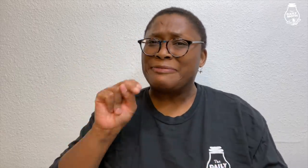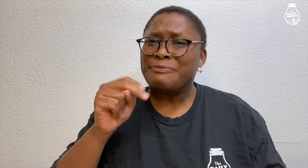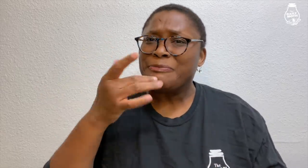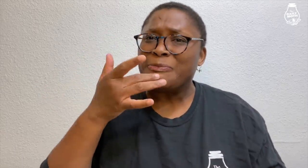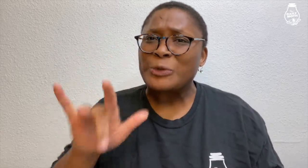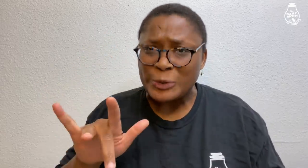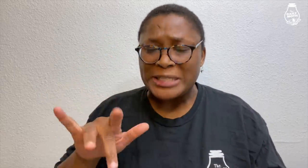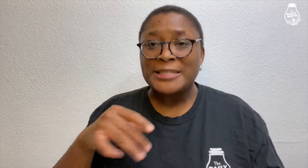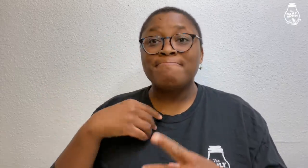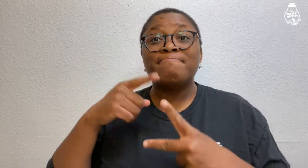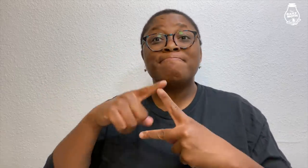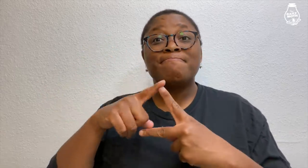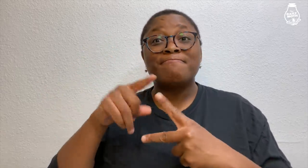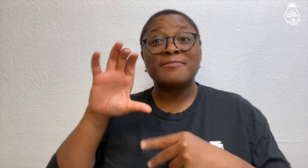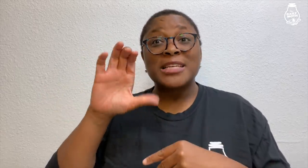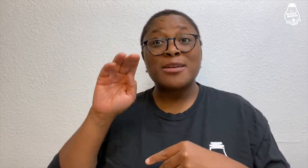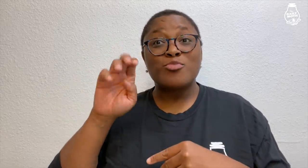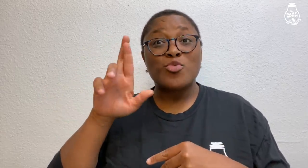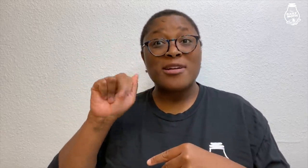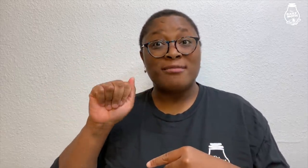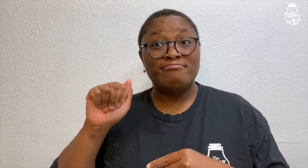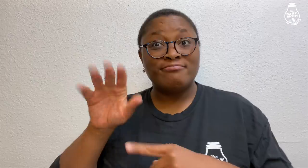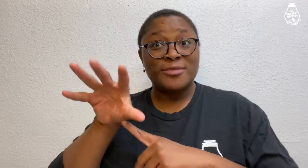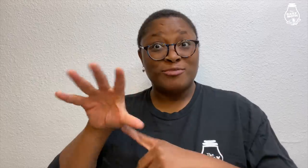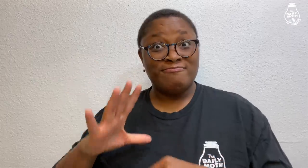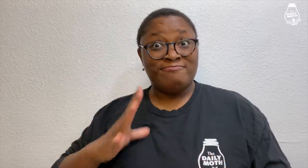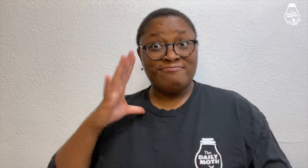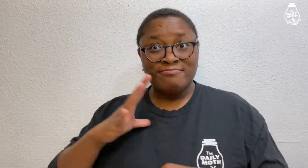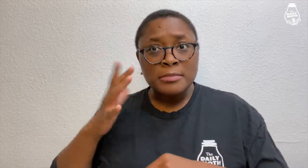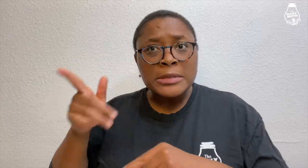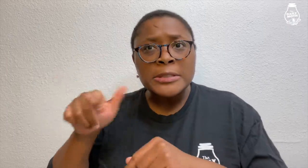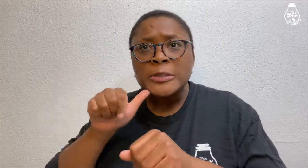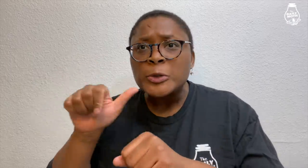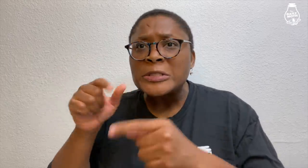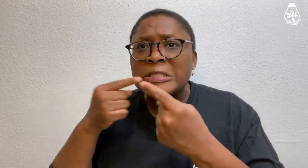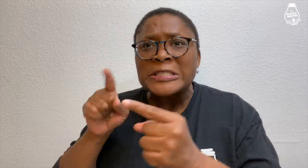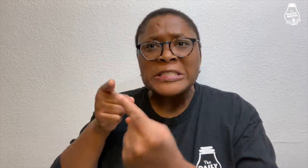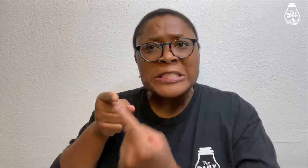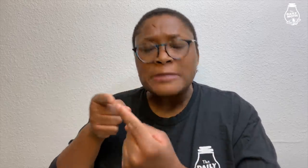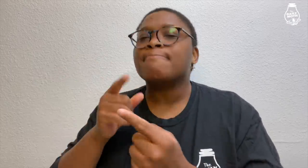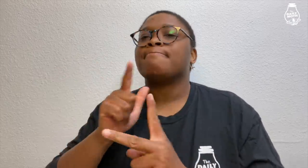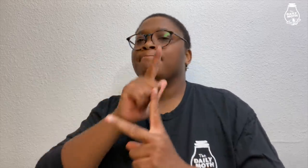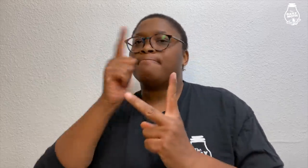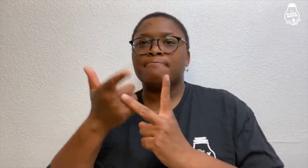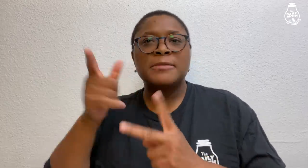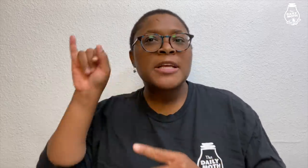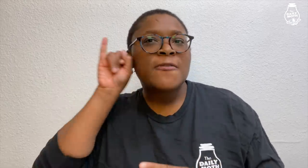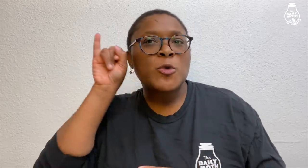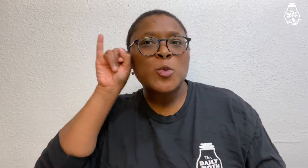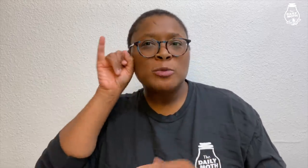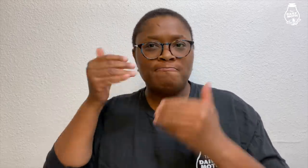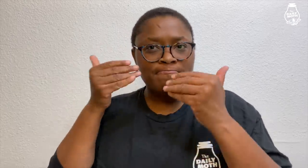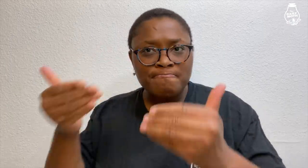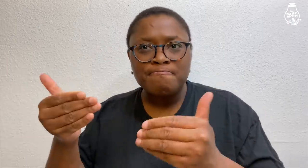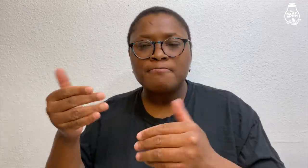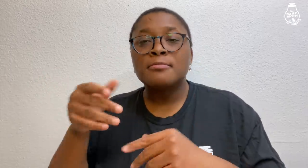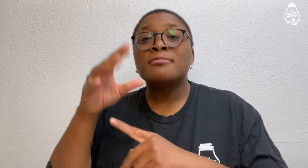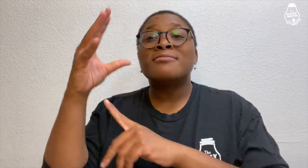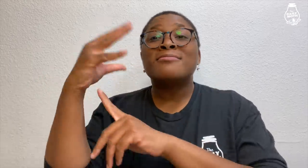was not successful despite them using a nice camera. So an iPhone was used.